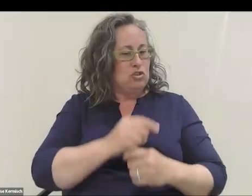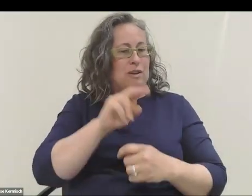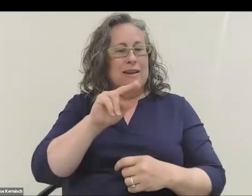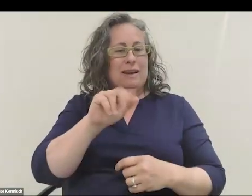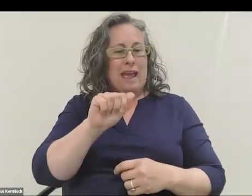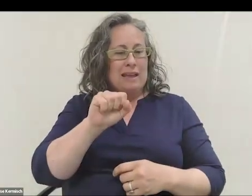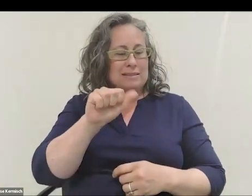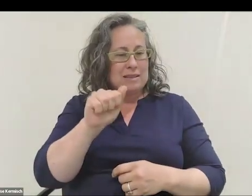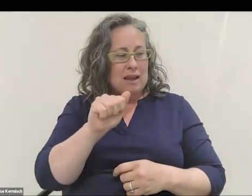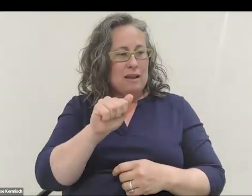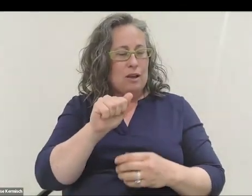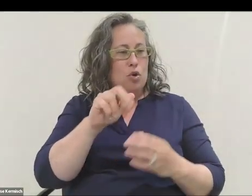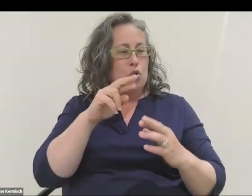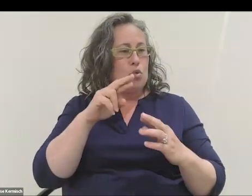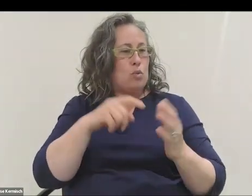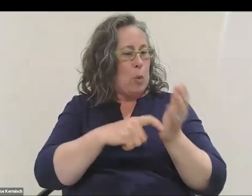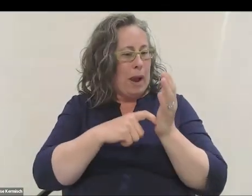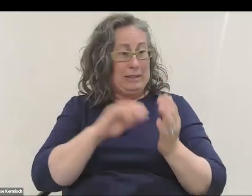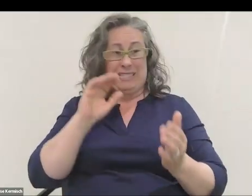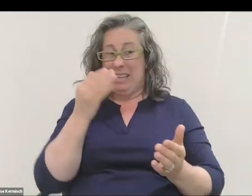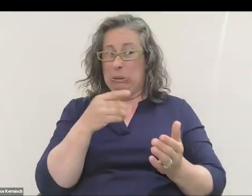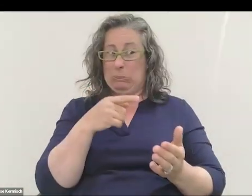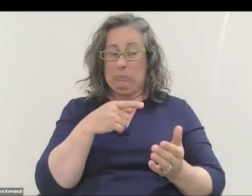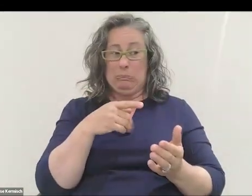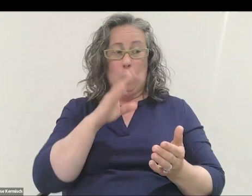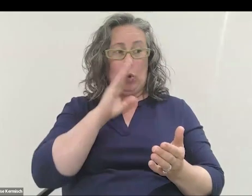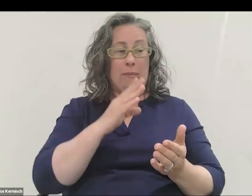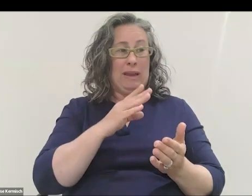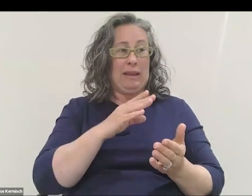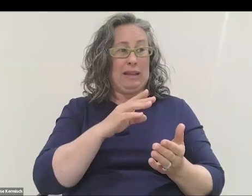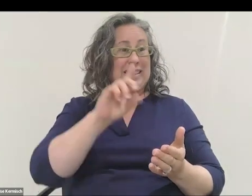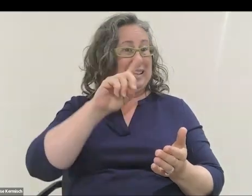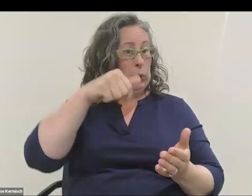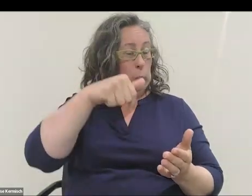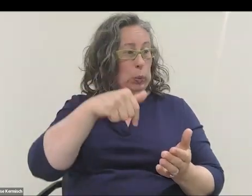it seems like you would have been disqualified, perhaps doubly, maybe on the colorblindness side